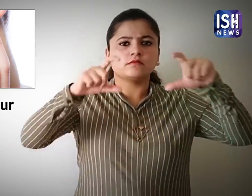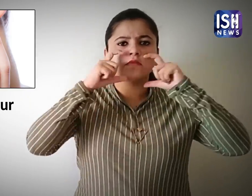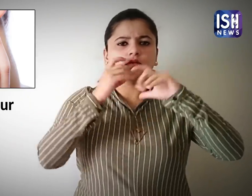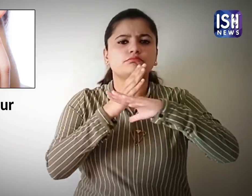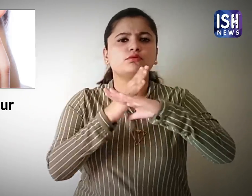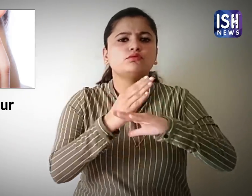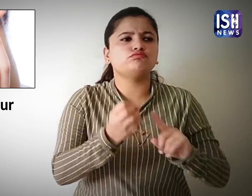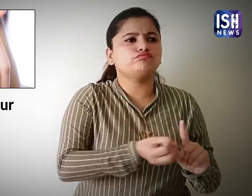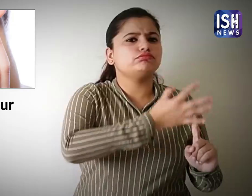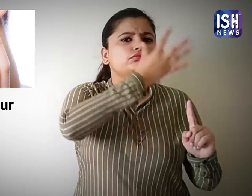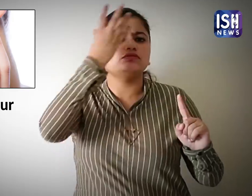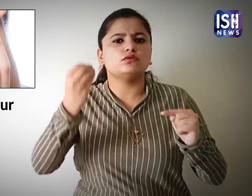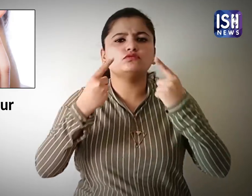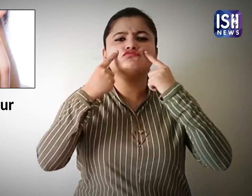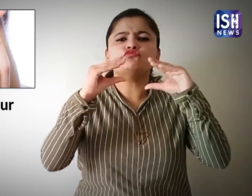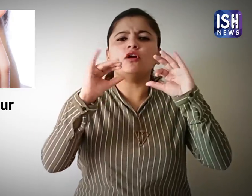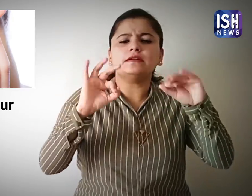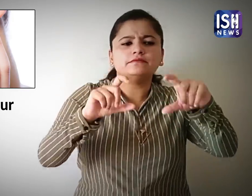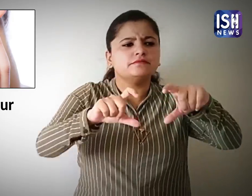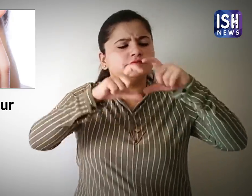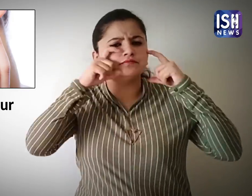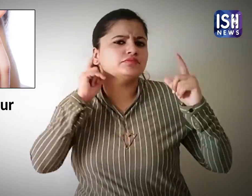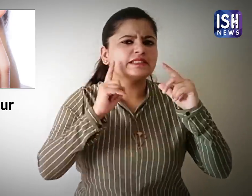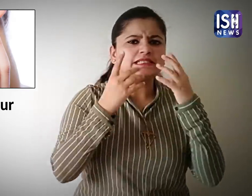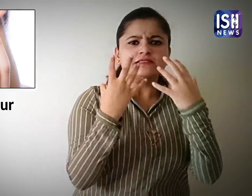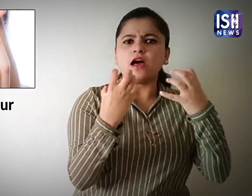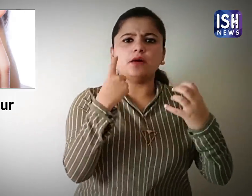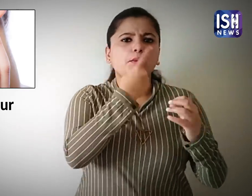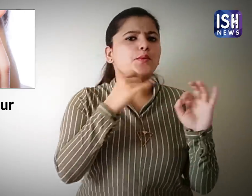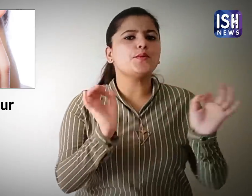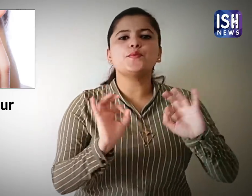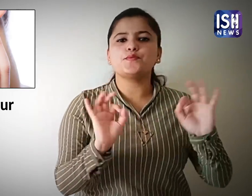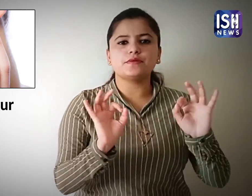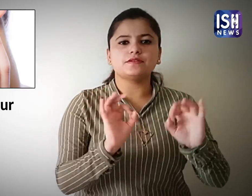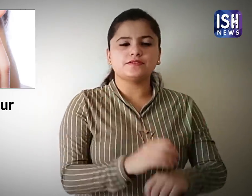It will prevent the skin from drying.